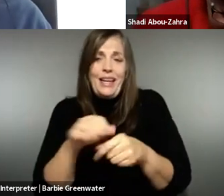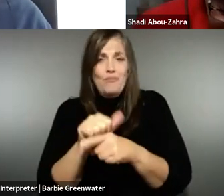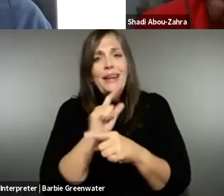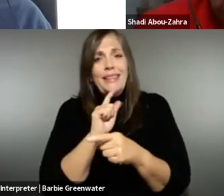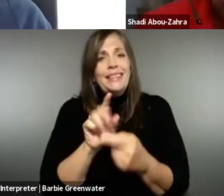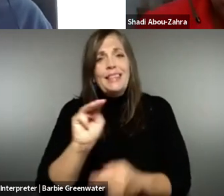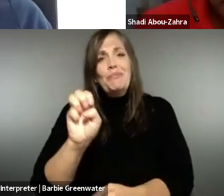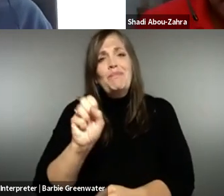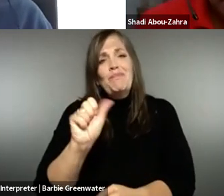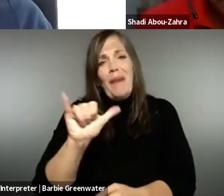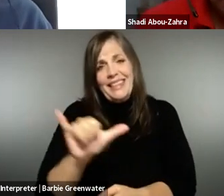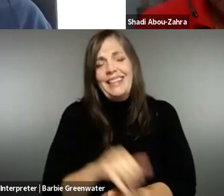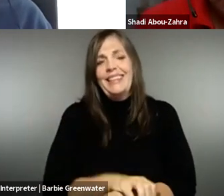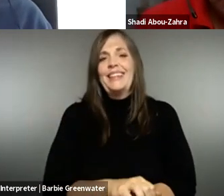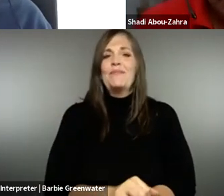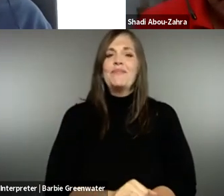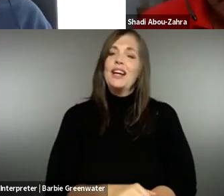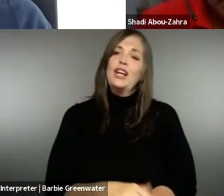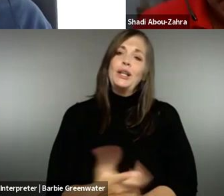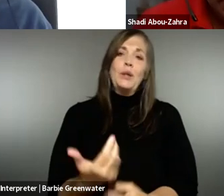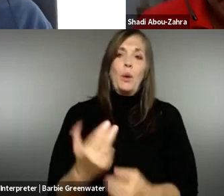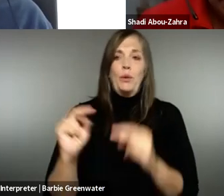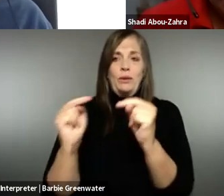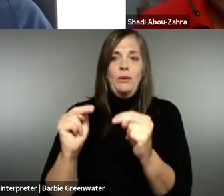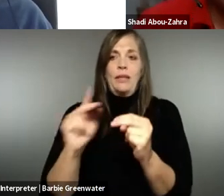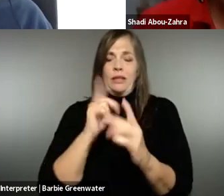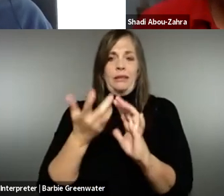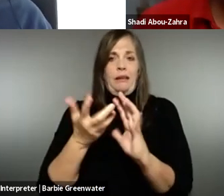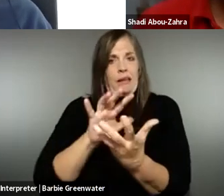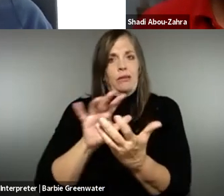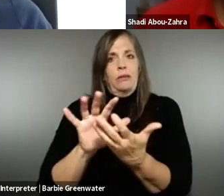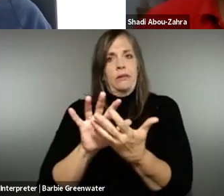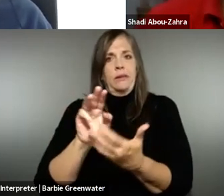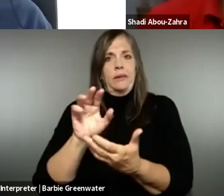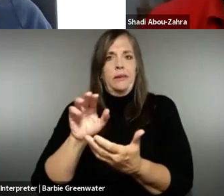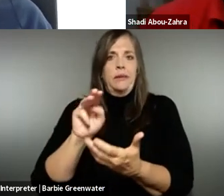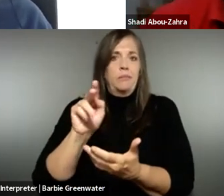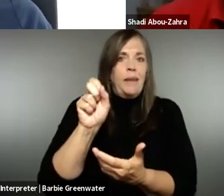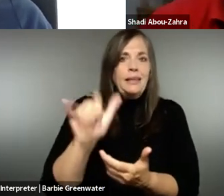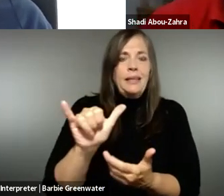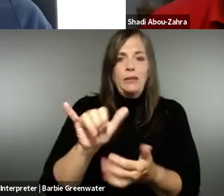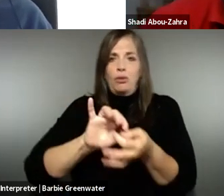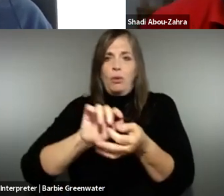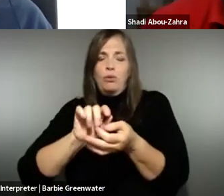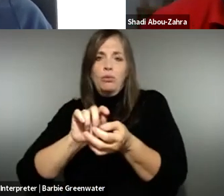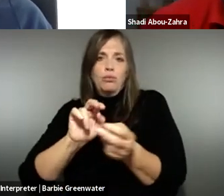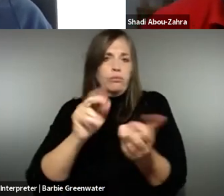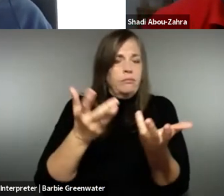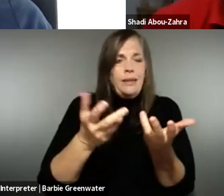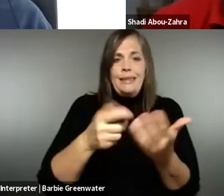hate it, that's what it looks like. It's messy. And getting the directive negotiated, I understand, was quite messy and there